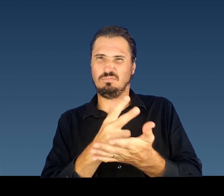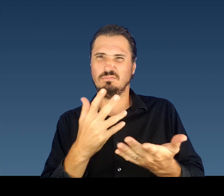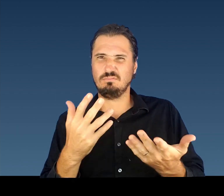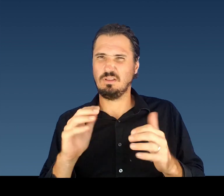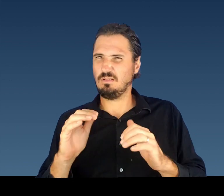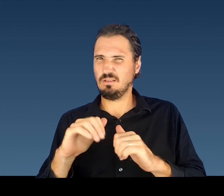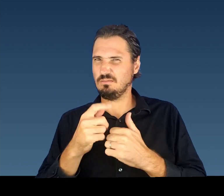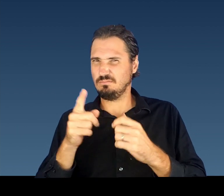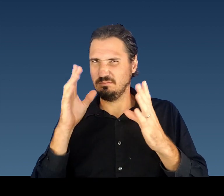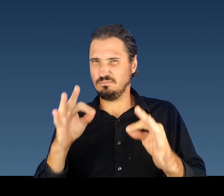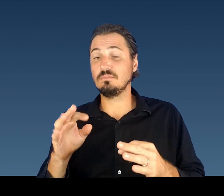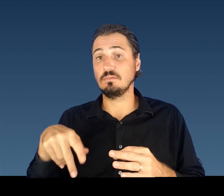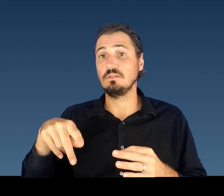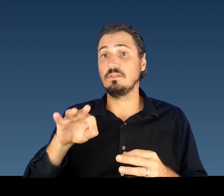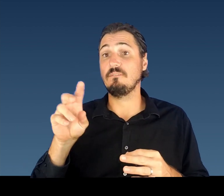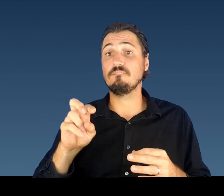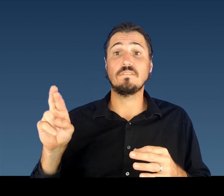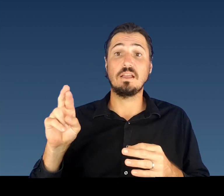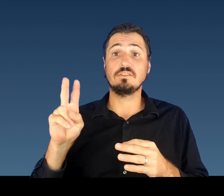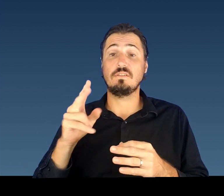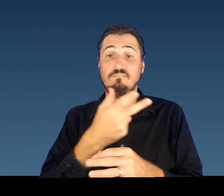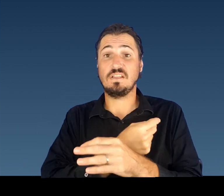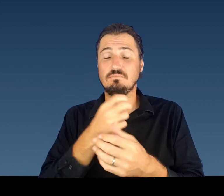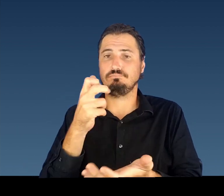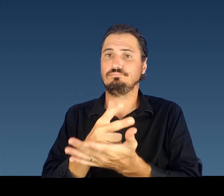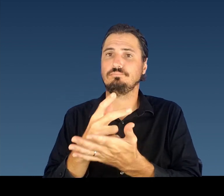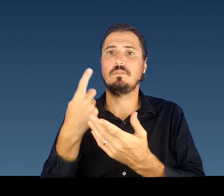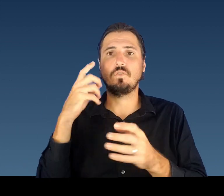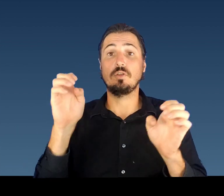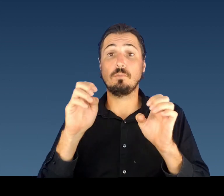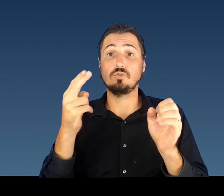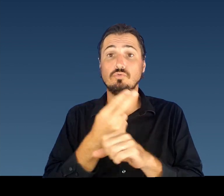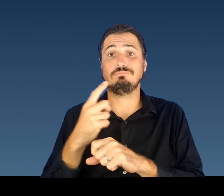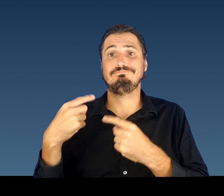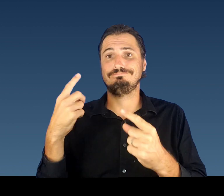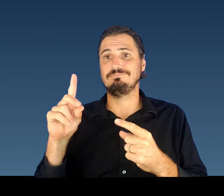How much of a problem is travel to the mainland and Las Vegas?